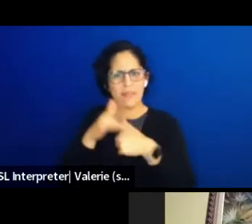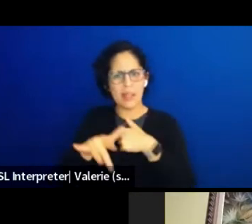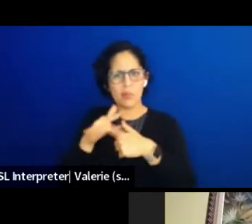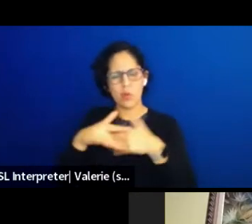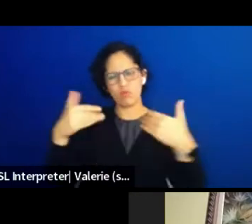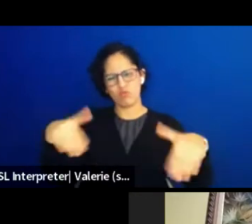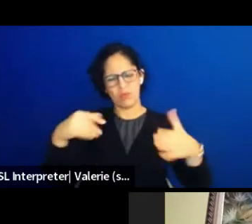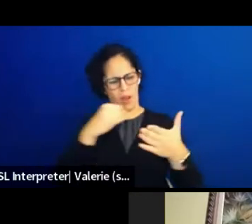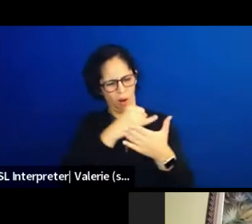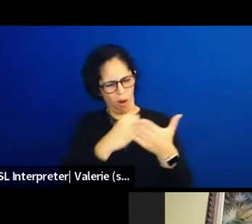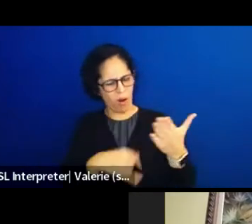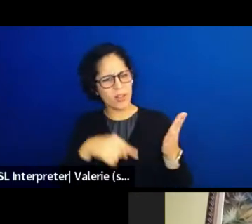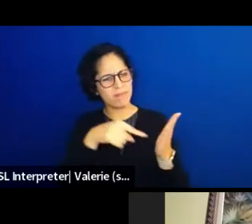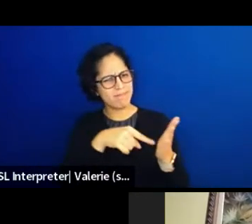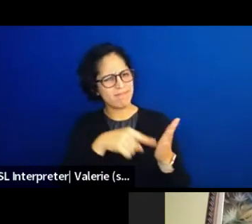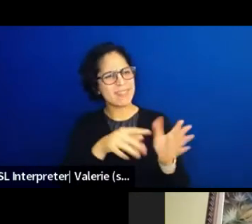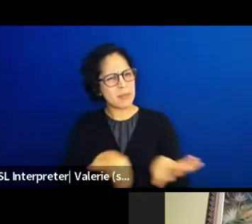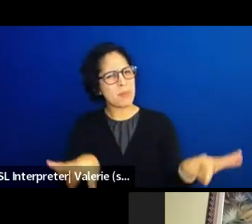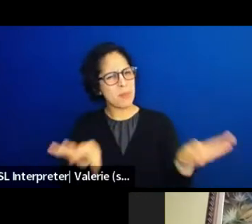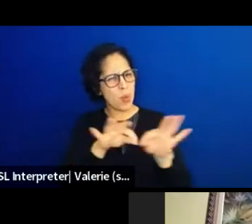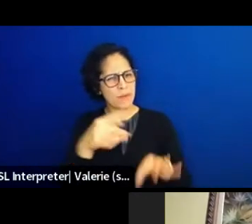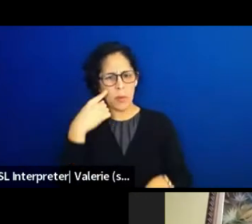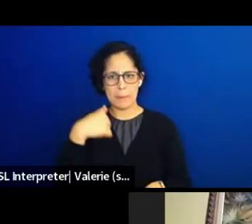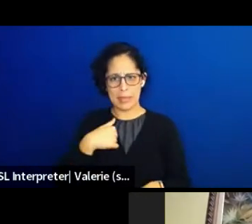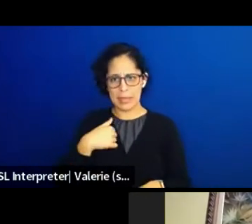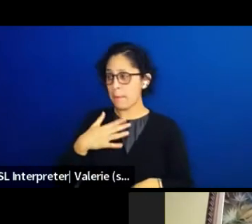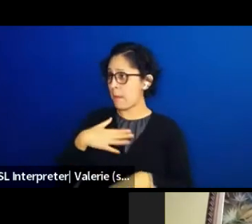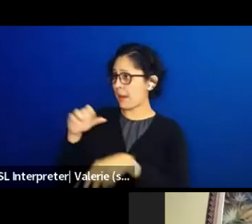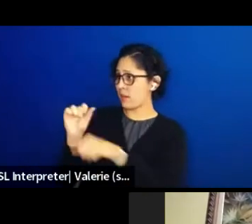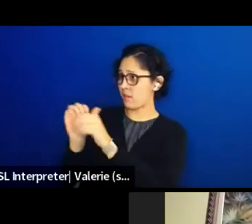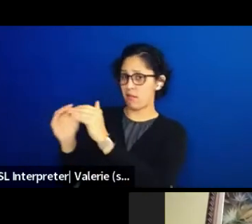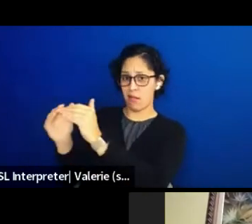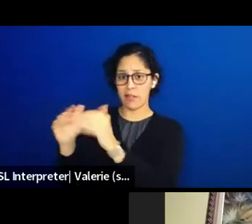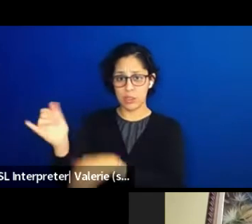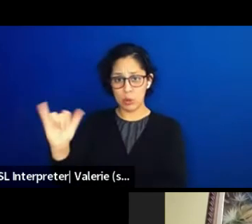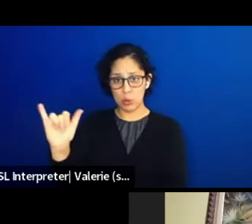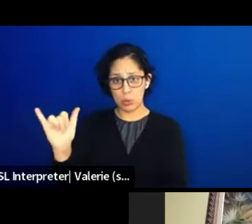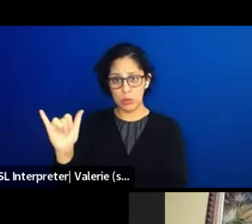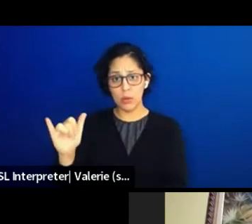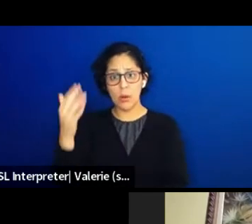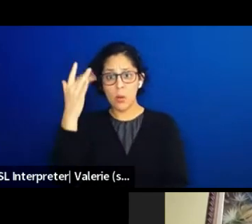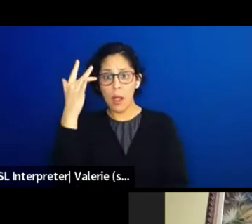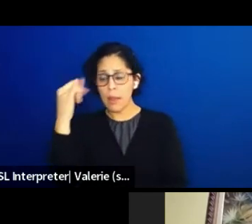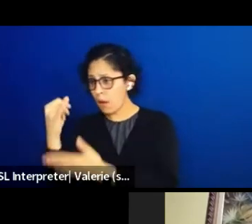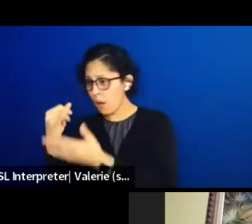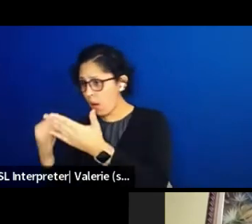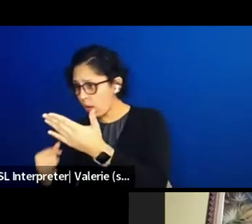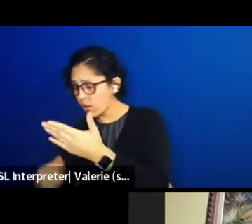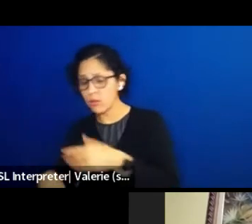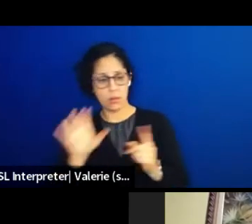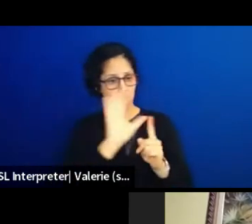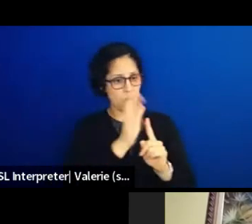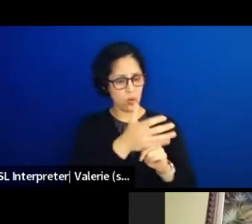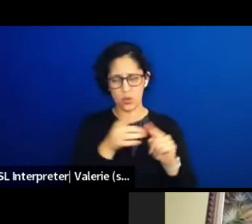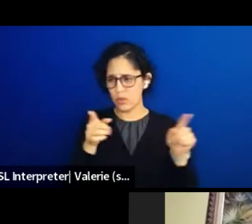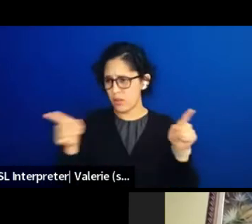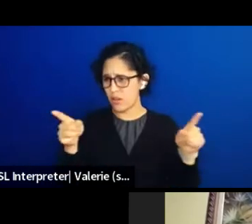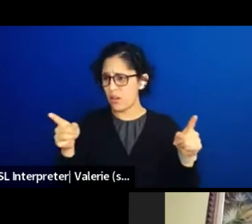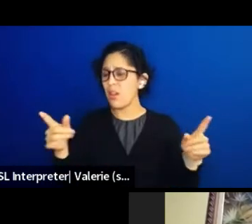art and culture because for me, I find that the convening aspect of art, bringing people together,